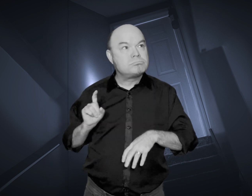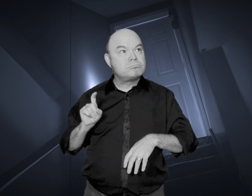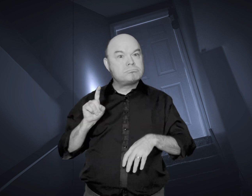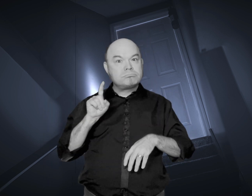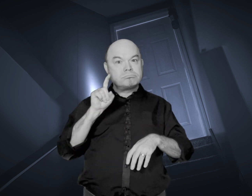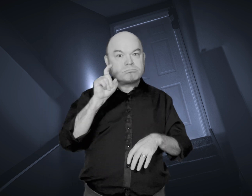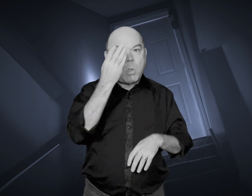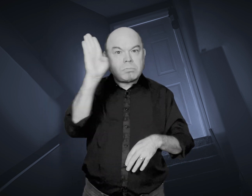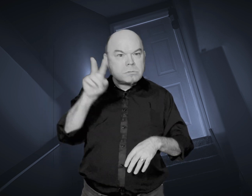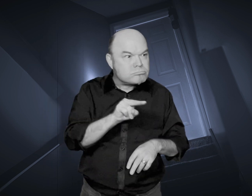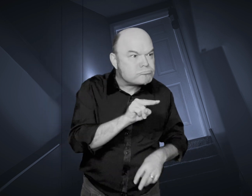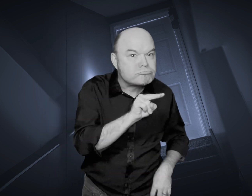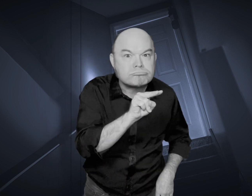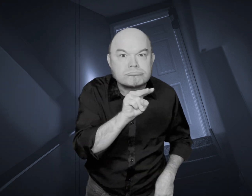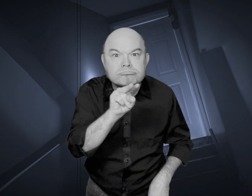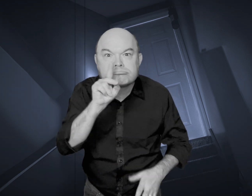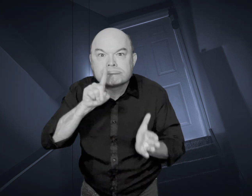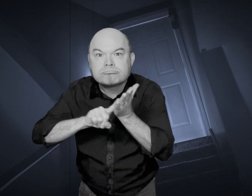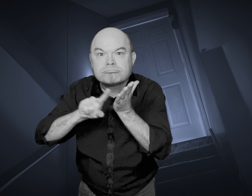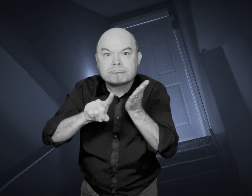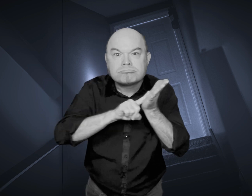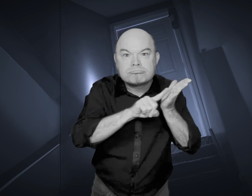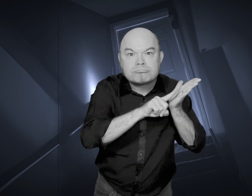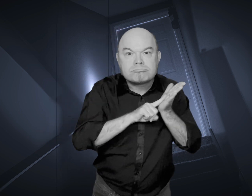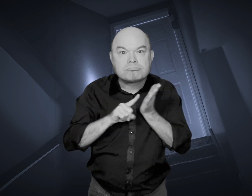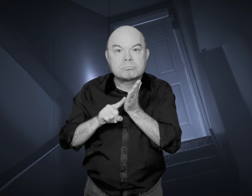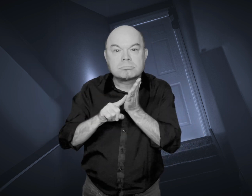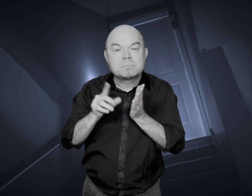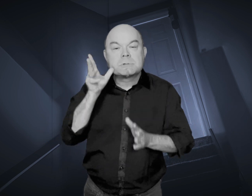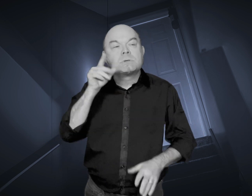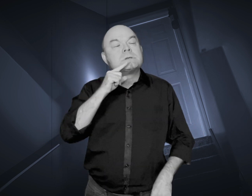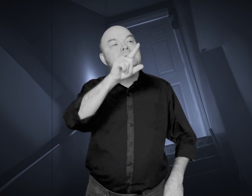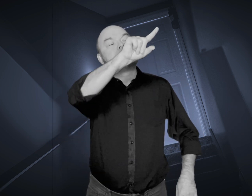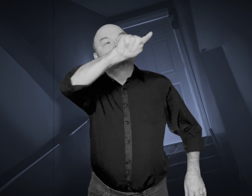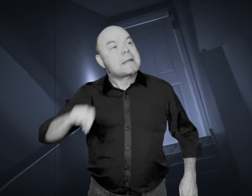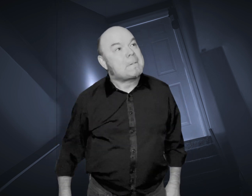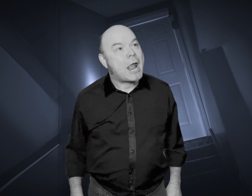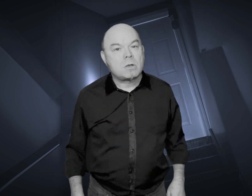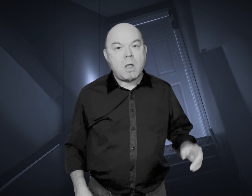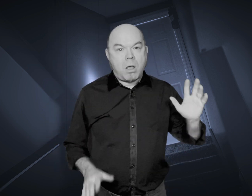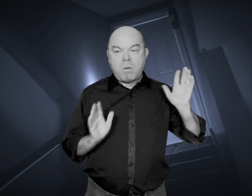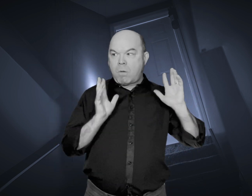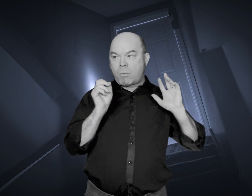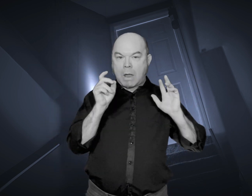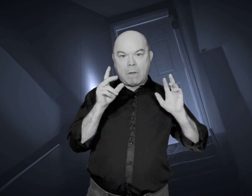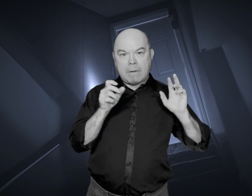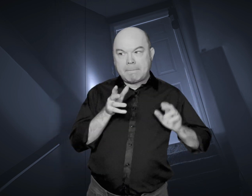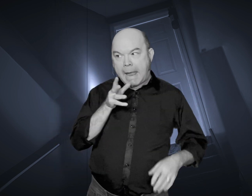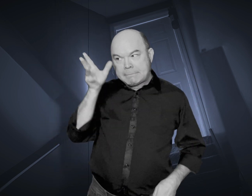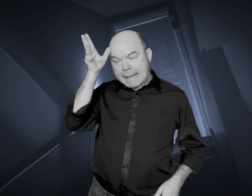Later, she sneaked back into the attic to investigate further. Despite her parents’ repeated warnings to stay out of the attic,